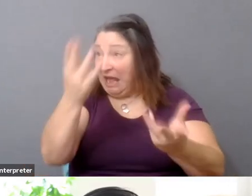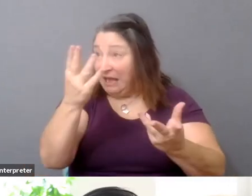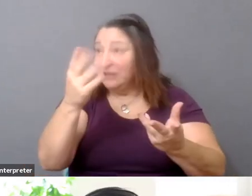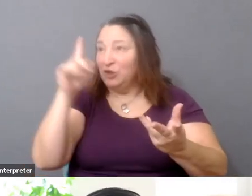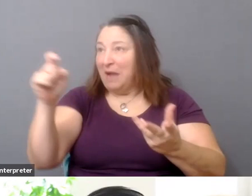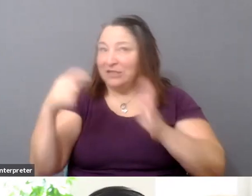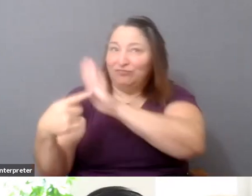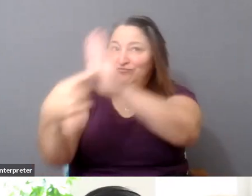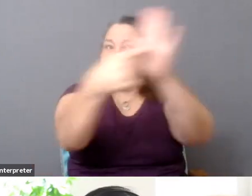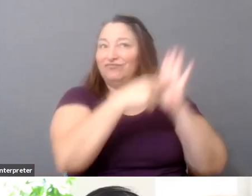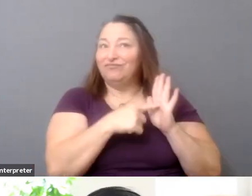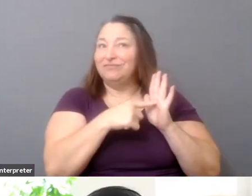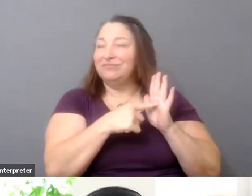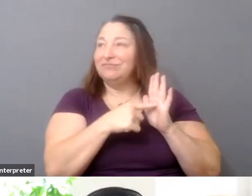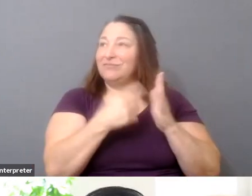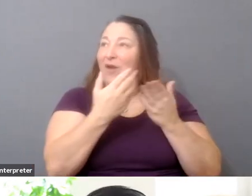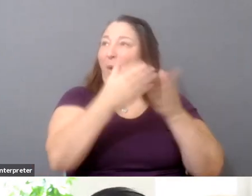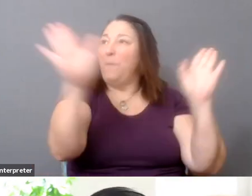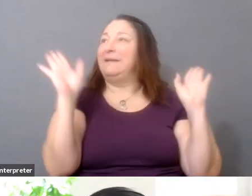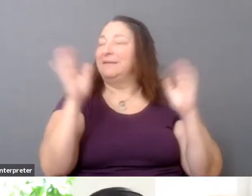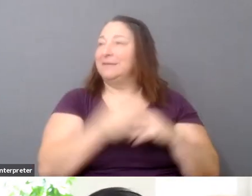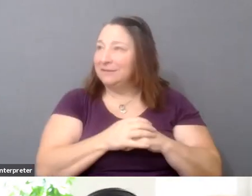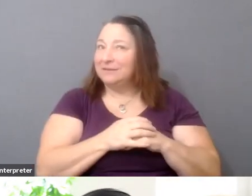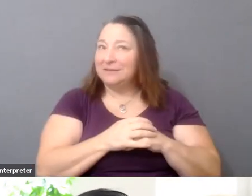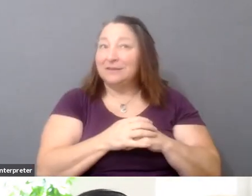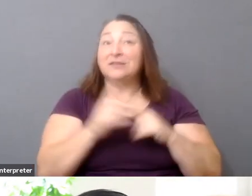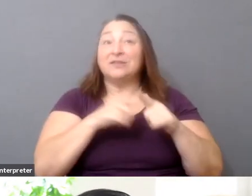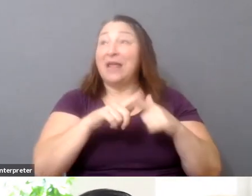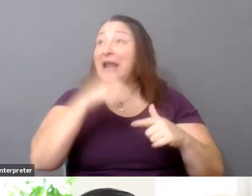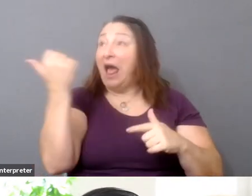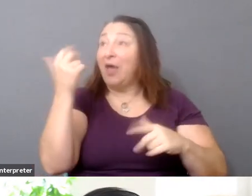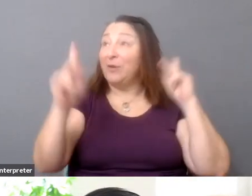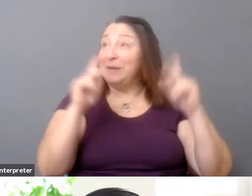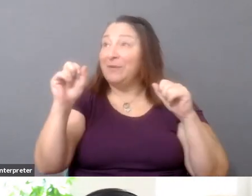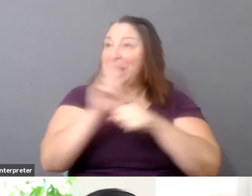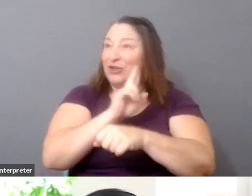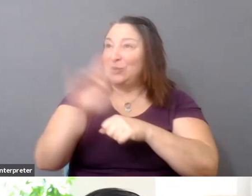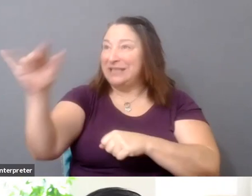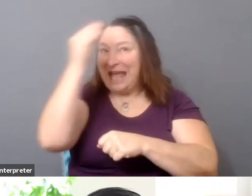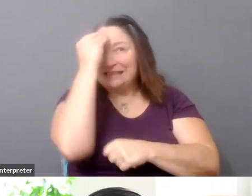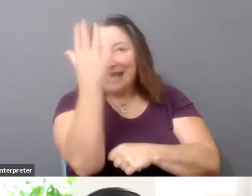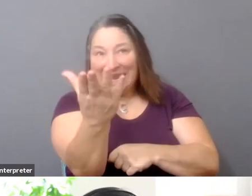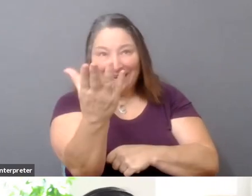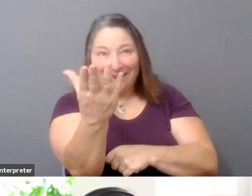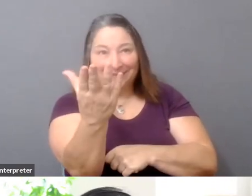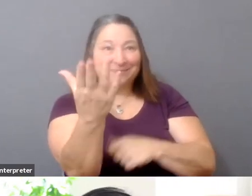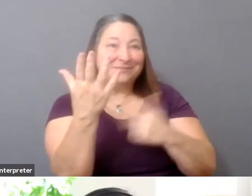becomes a utility that others can plug into? So that fate is kind of what is currently lingering